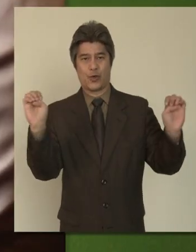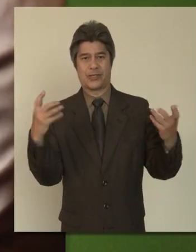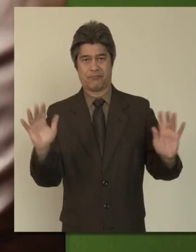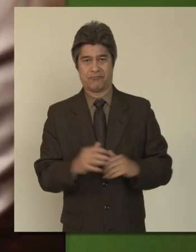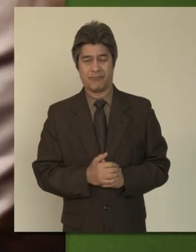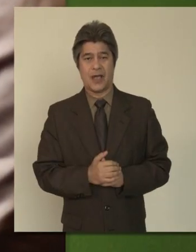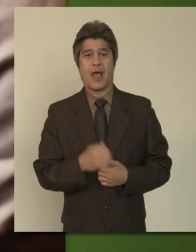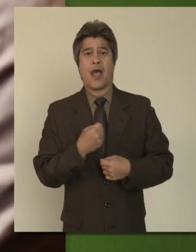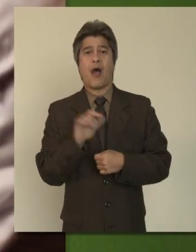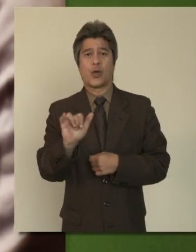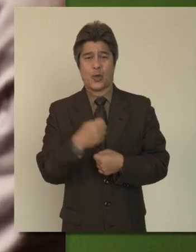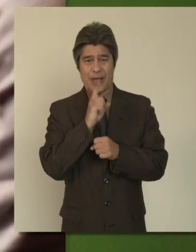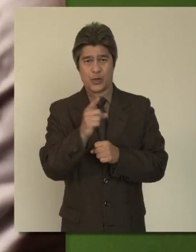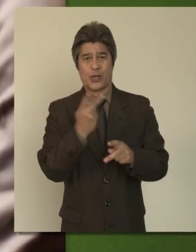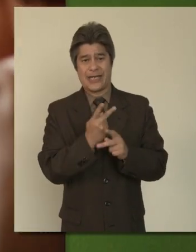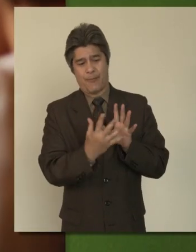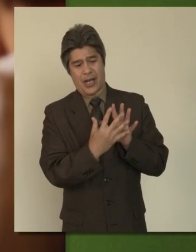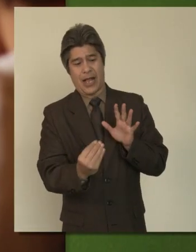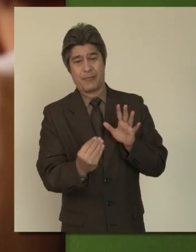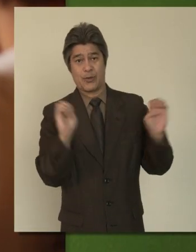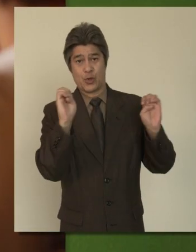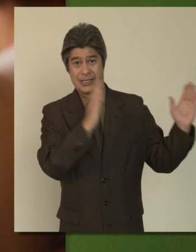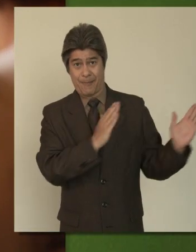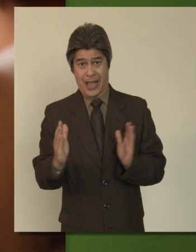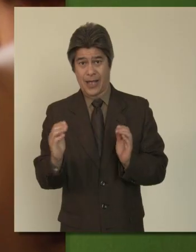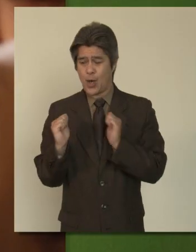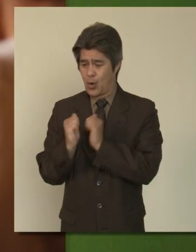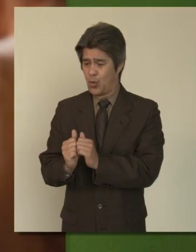Also, be sure to keep a copy of the emergency plan, together with copies of